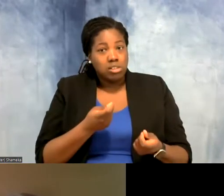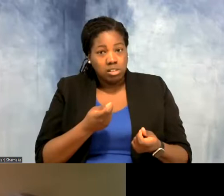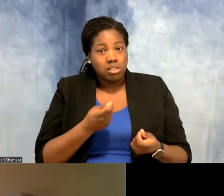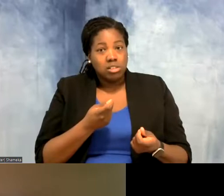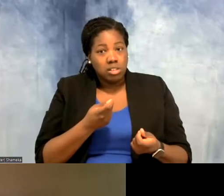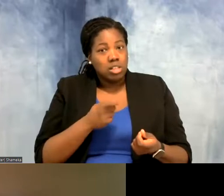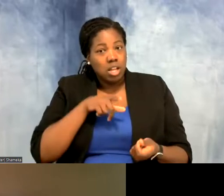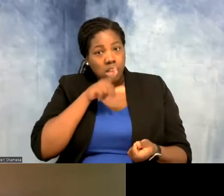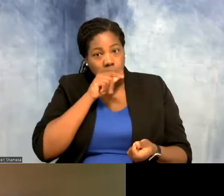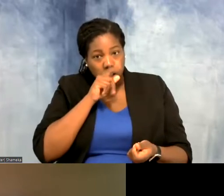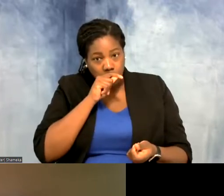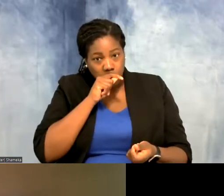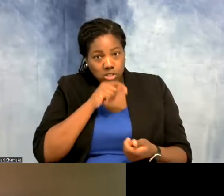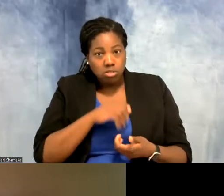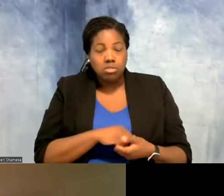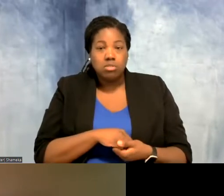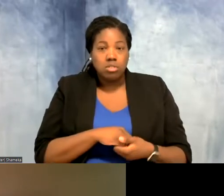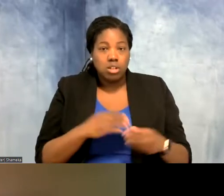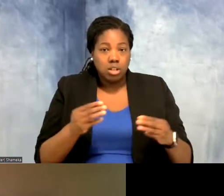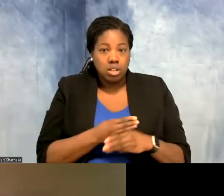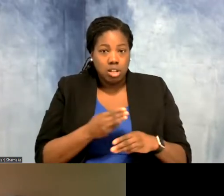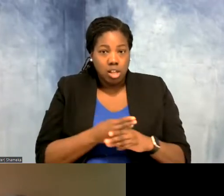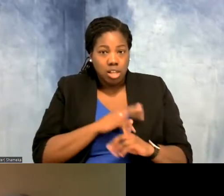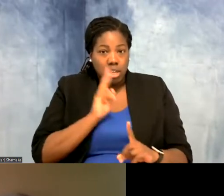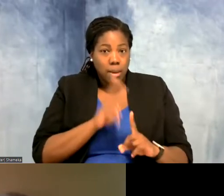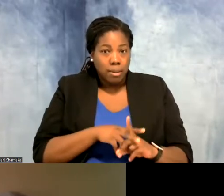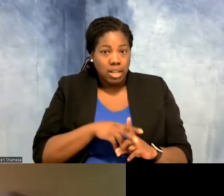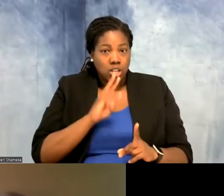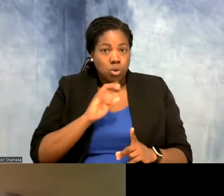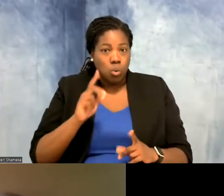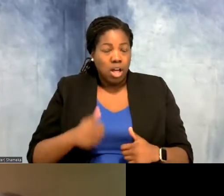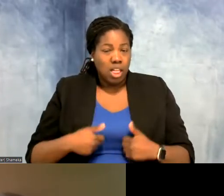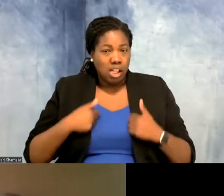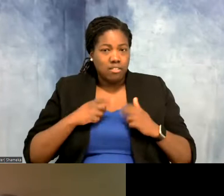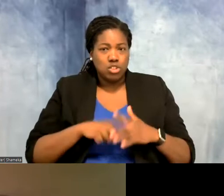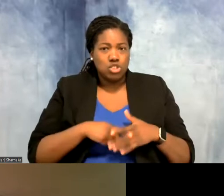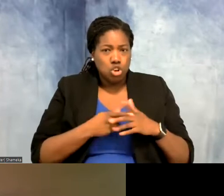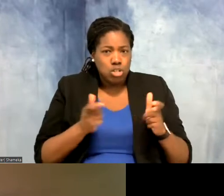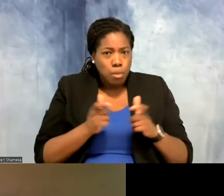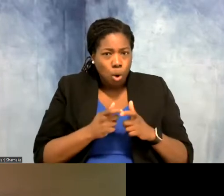birds, and in math, and applying that to wildlife, just get started small with something that you